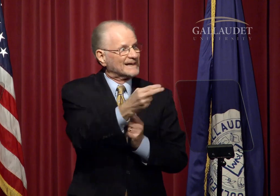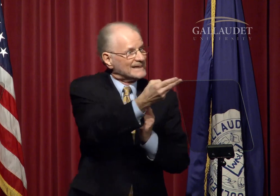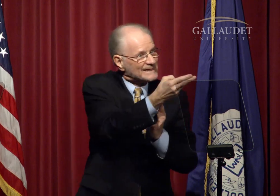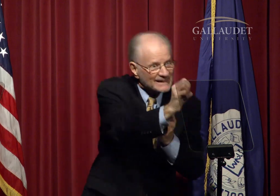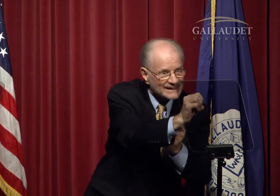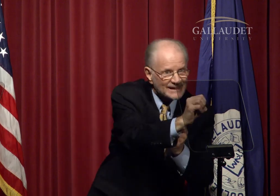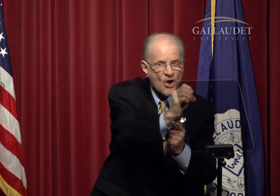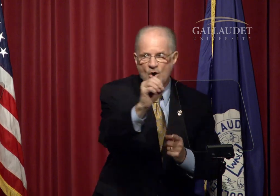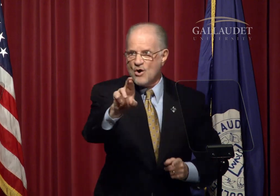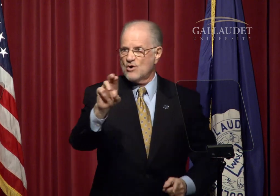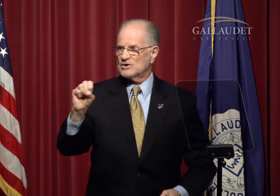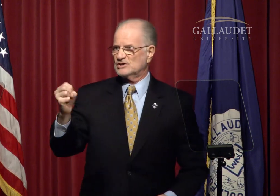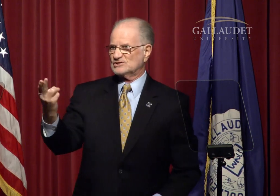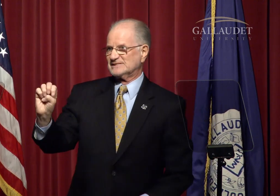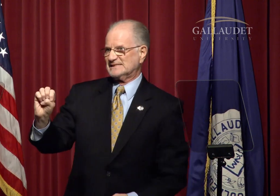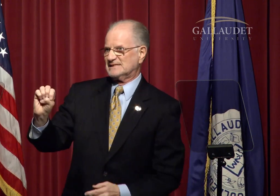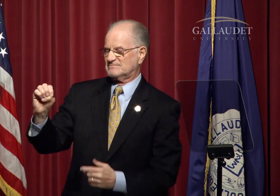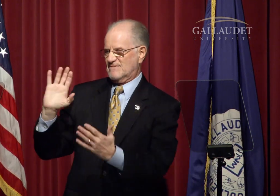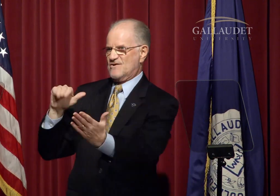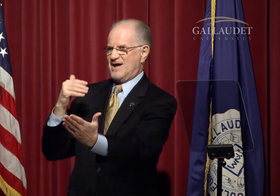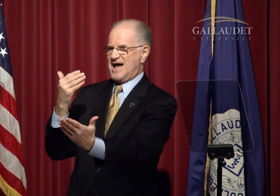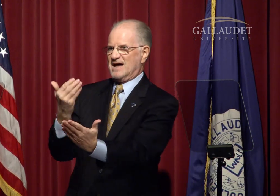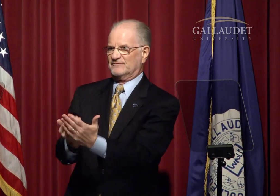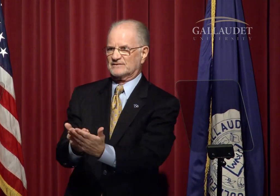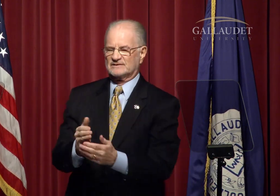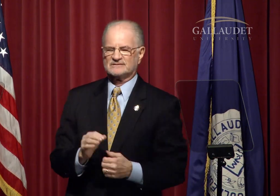than when he or she arrived.